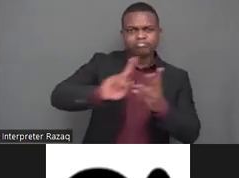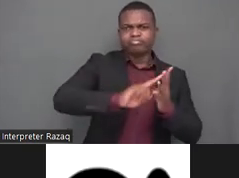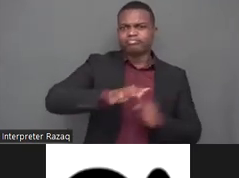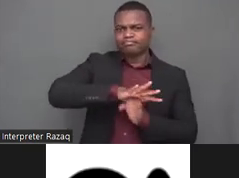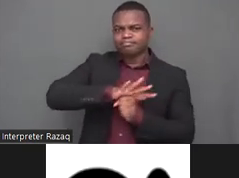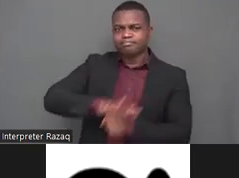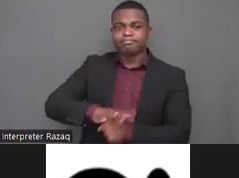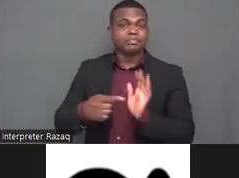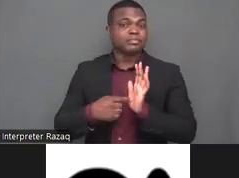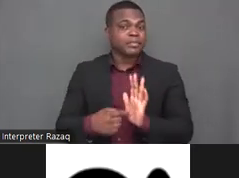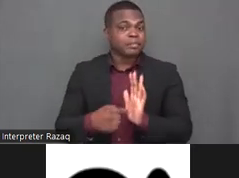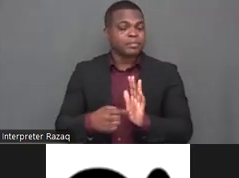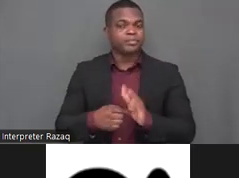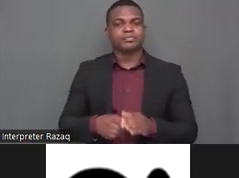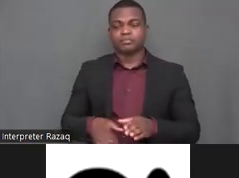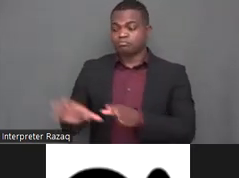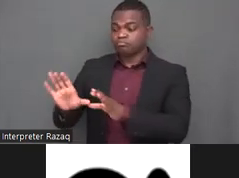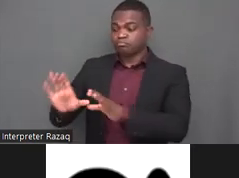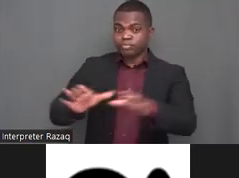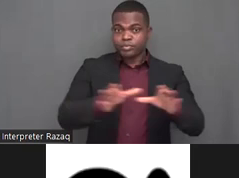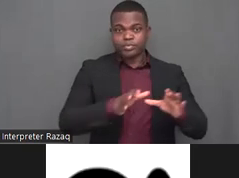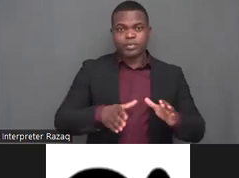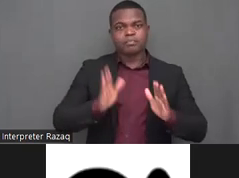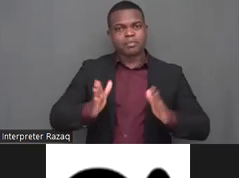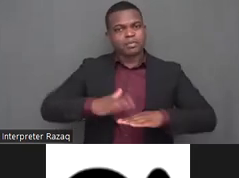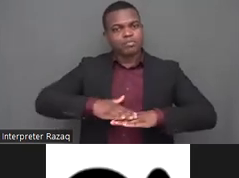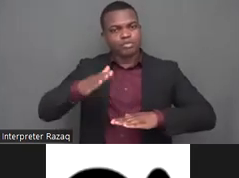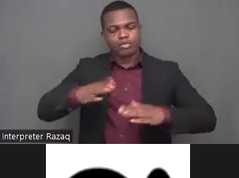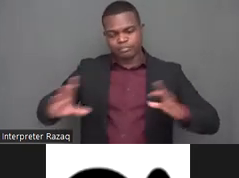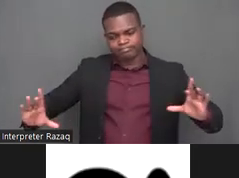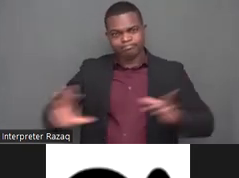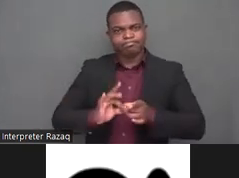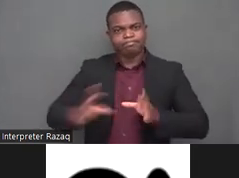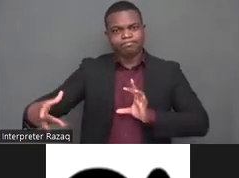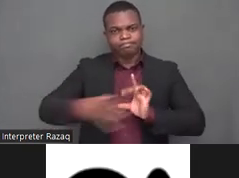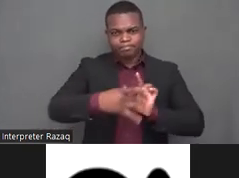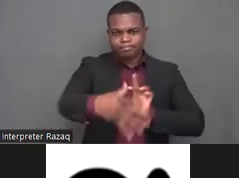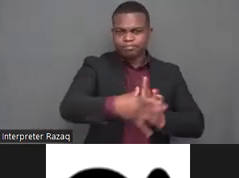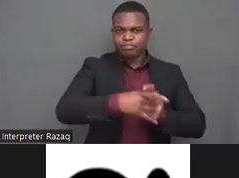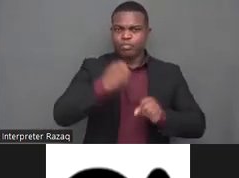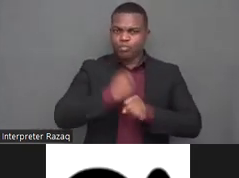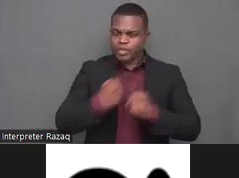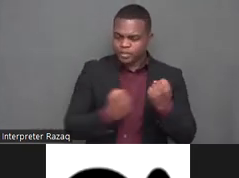important in particular where um in cases where the rights of lesbian gay bisexual transgender and